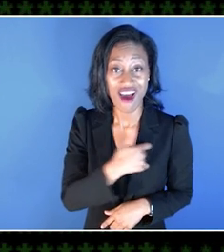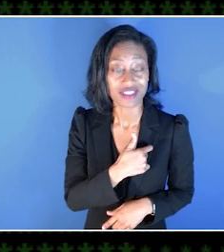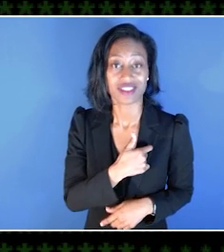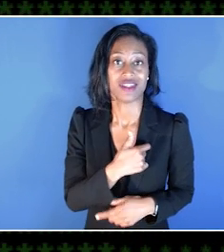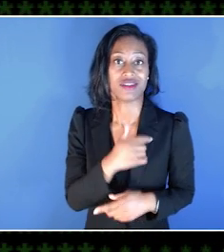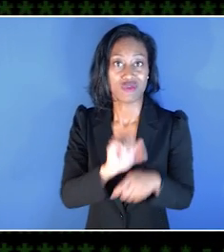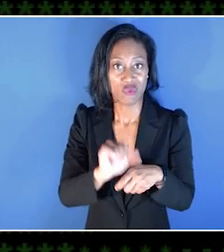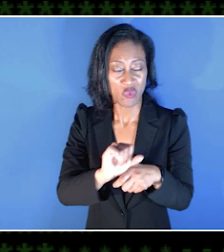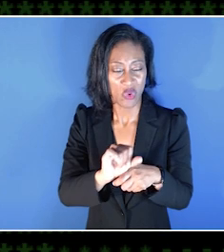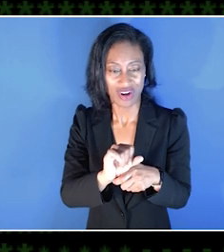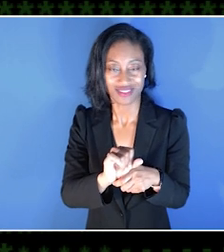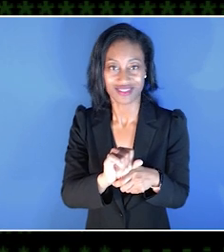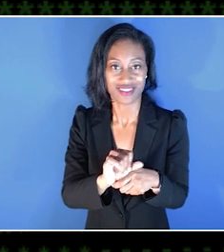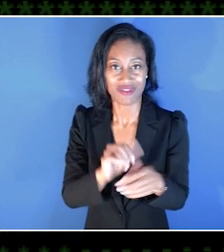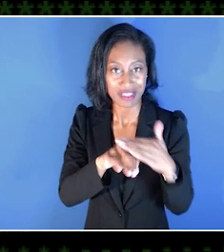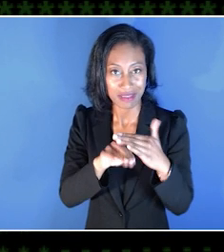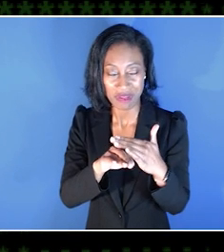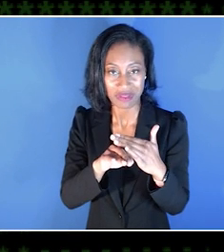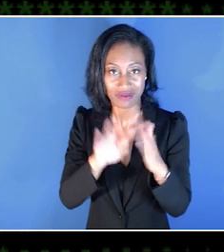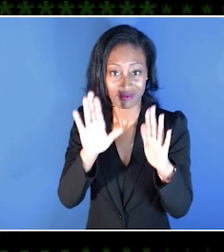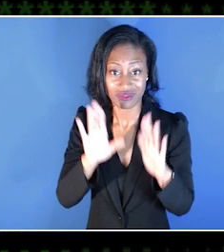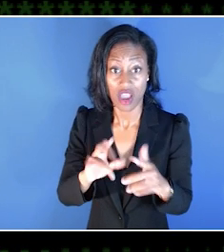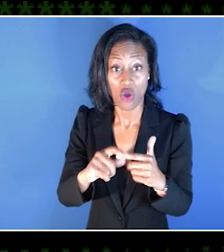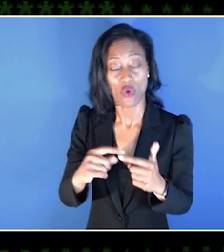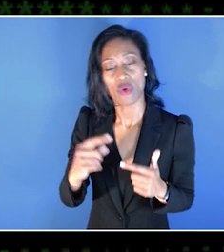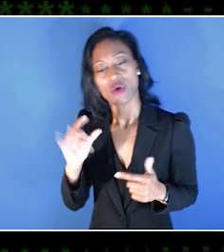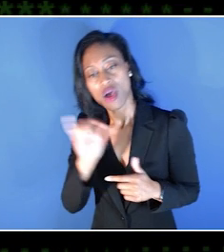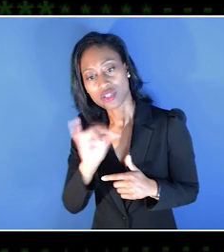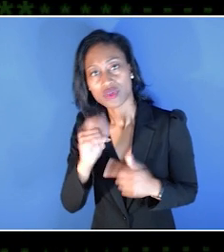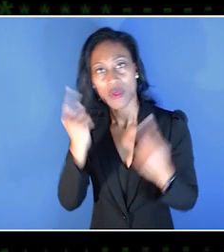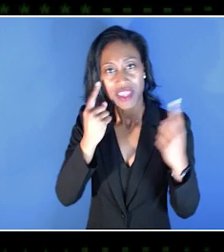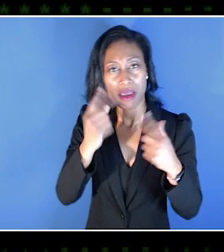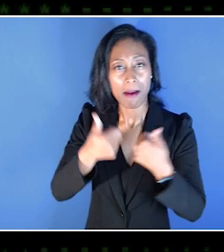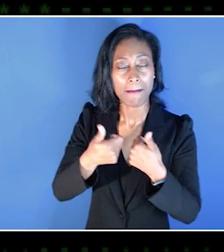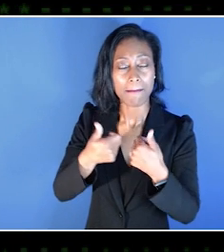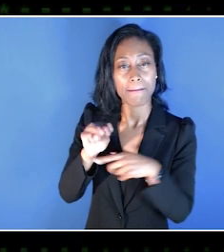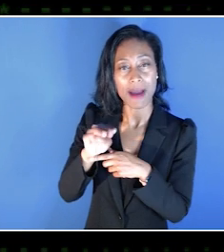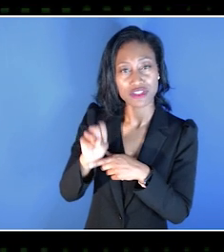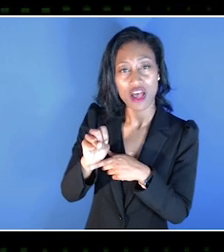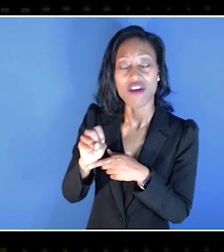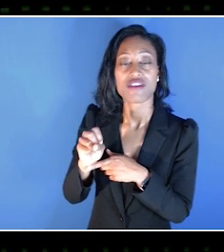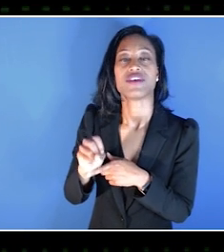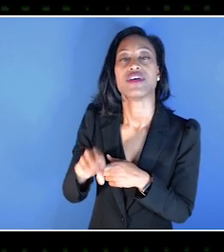We also heard about Microsoft's Gaming Accessibility Testing Service.